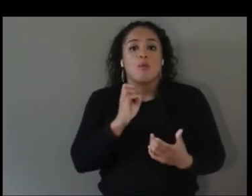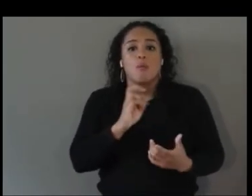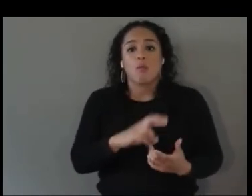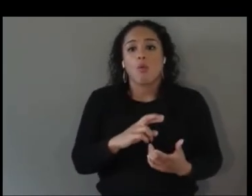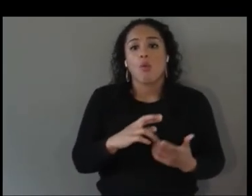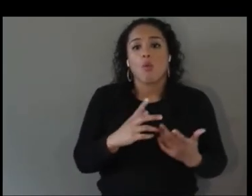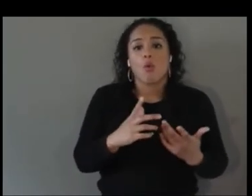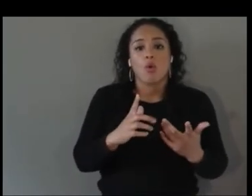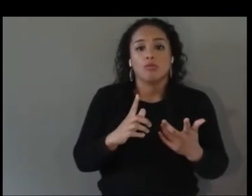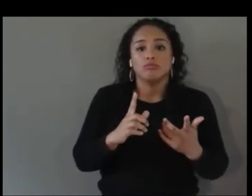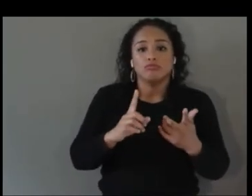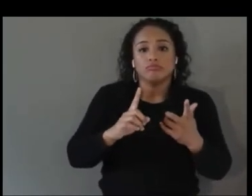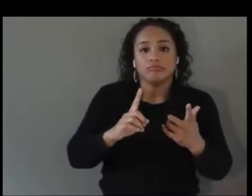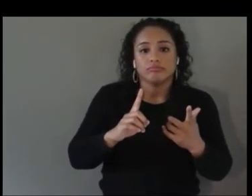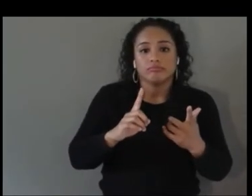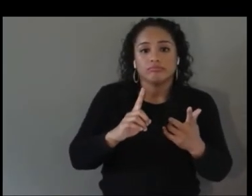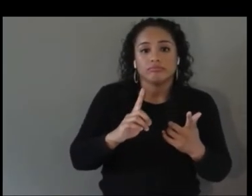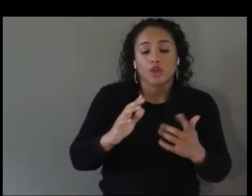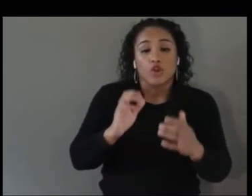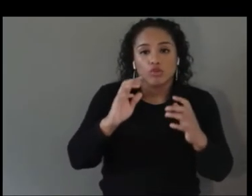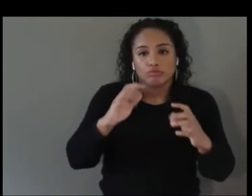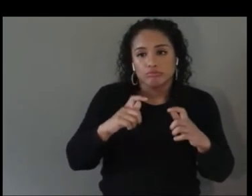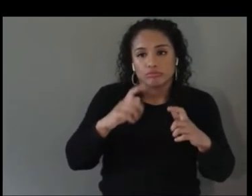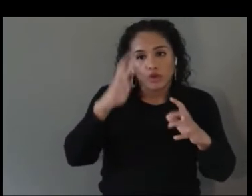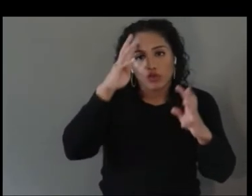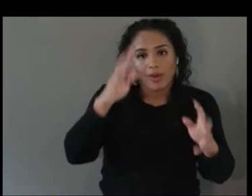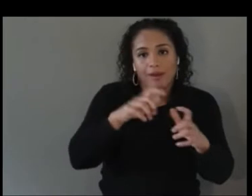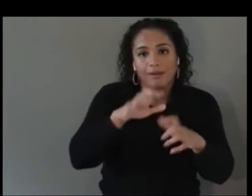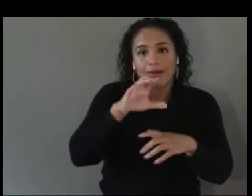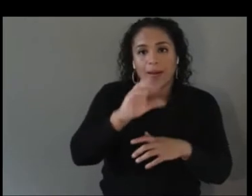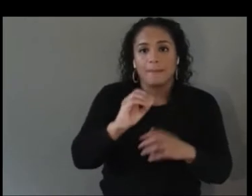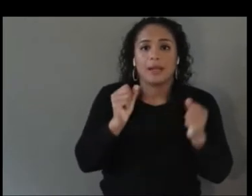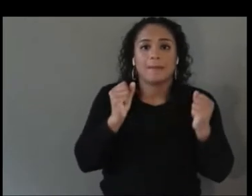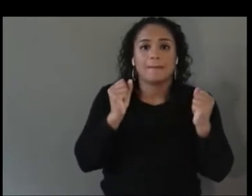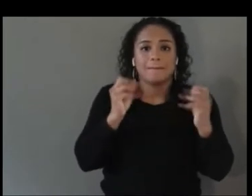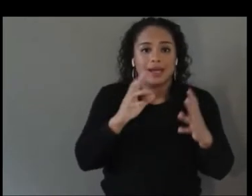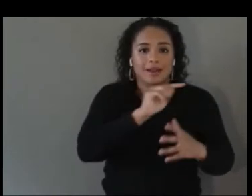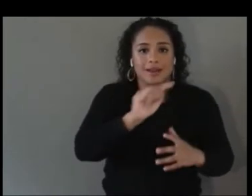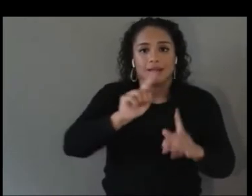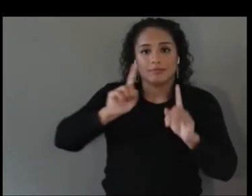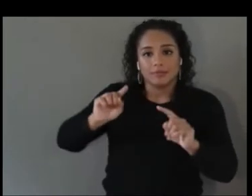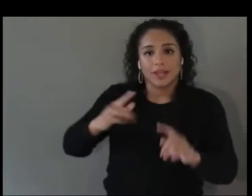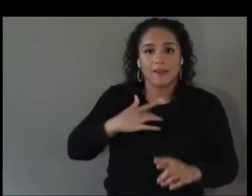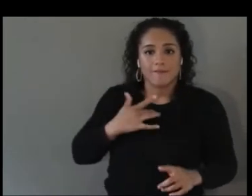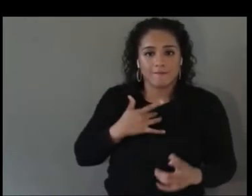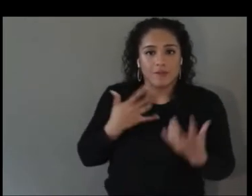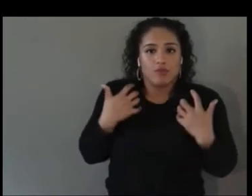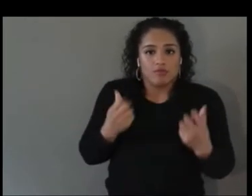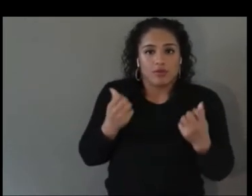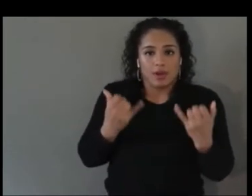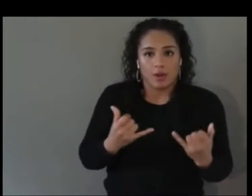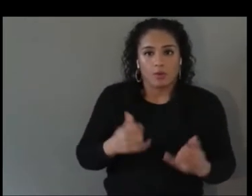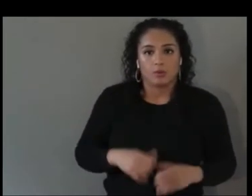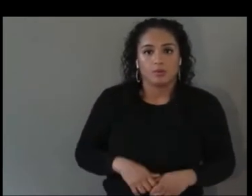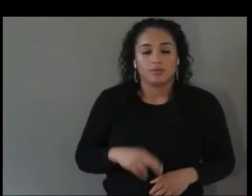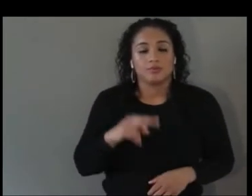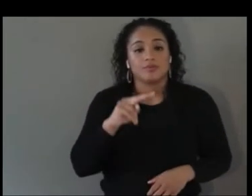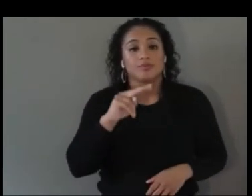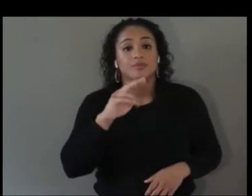And I would like -- that's fantastic. I would like some others to jump in here. Andreas, what are some of the ways you've engaged